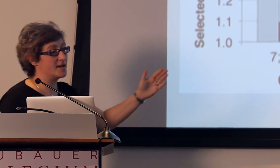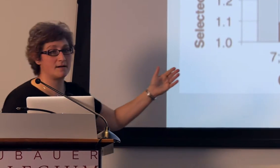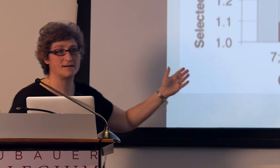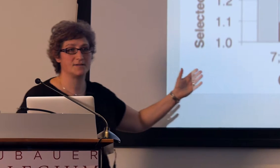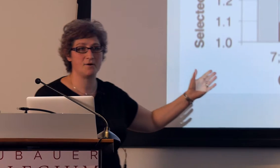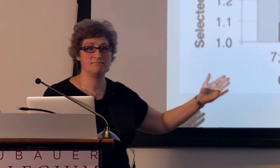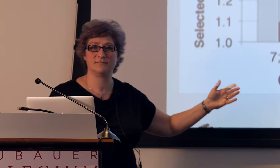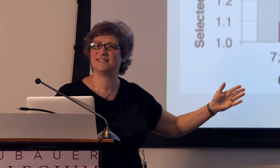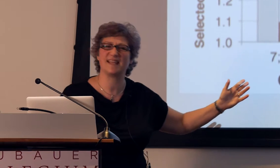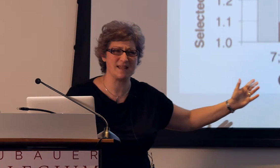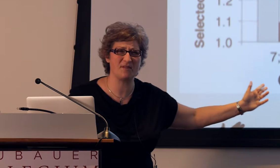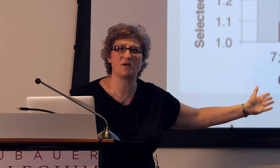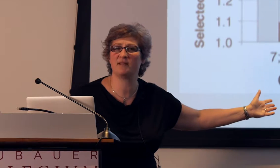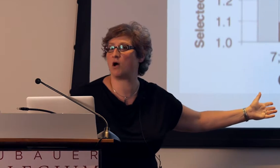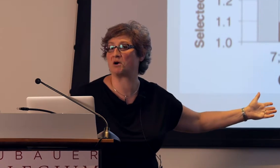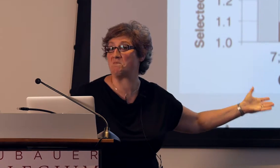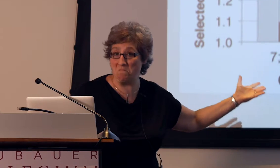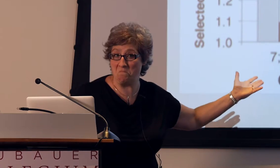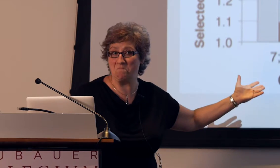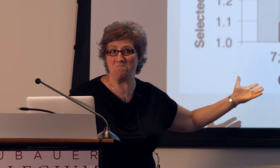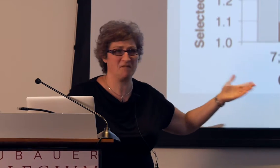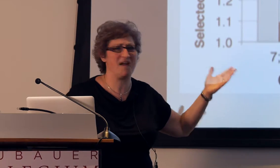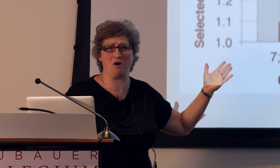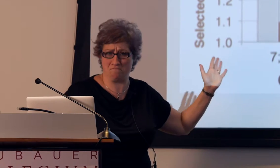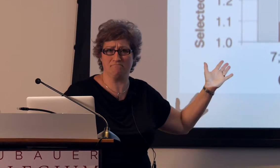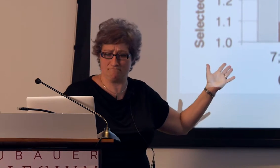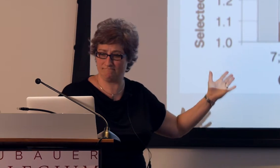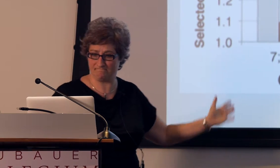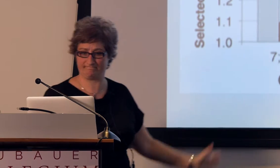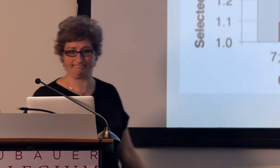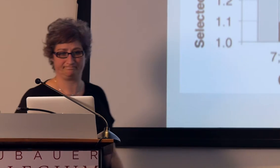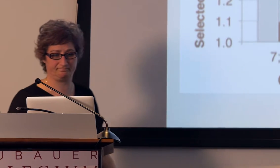But he's doing it on his own, taking him a little bit longer, fair.